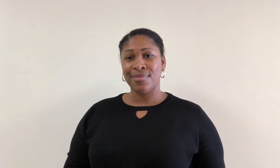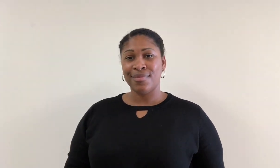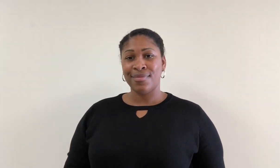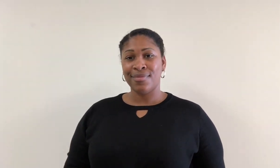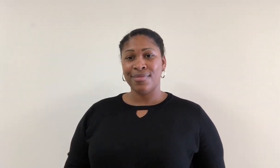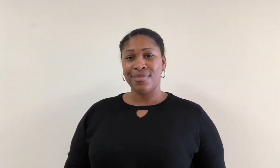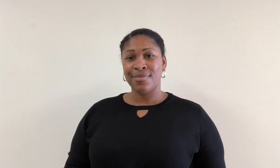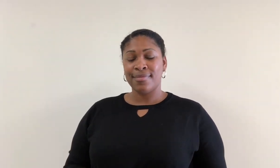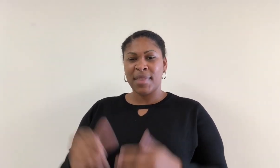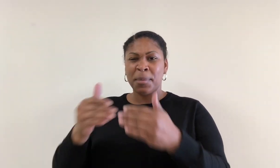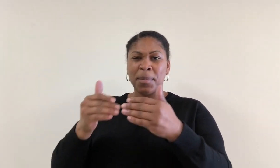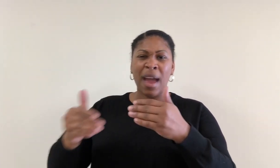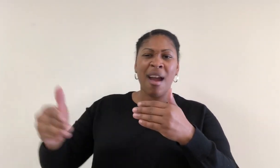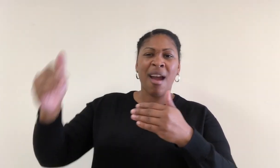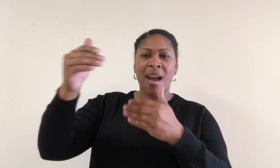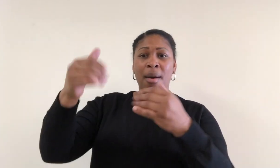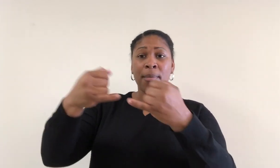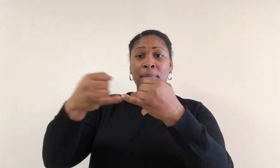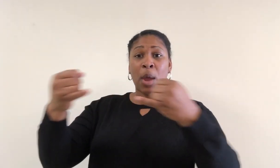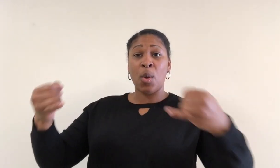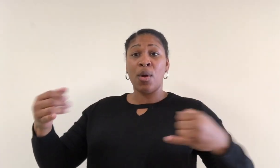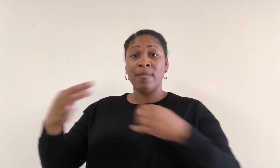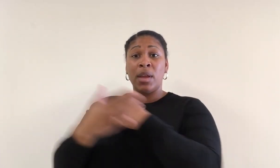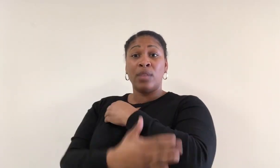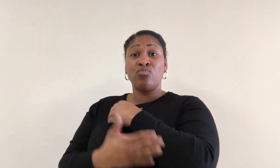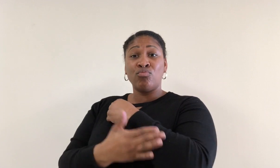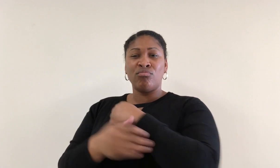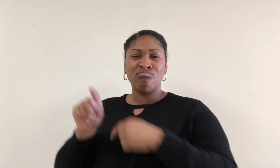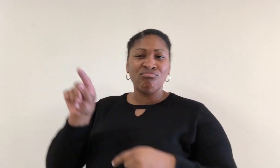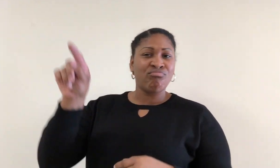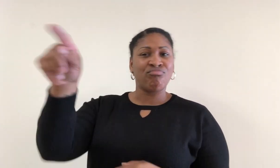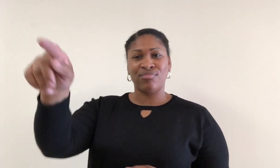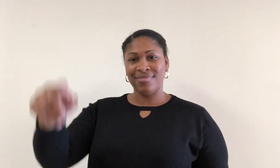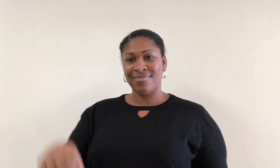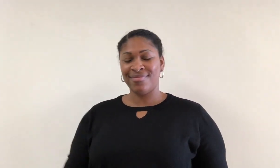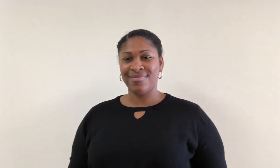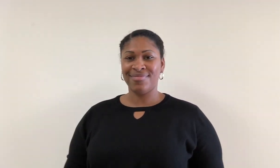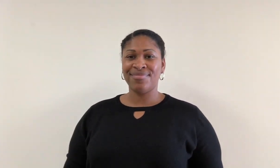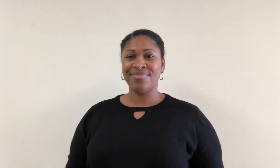Beyond the boundaries of a country